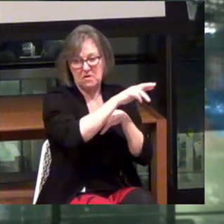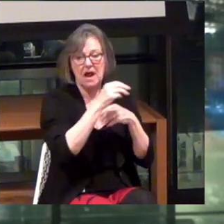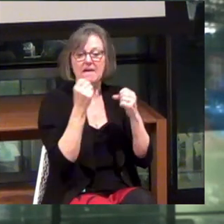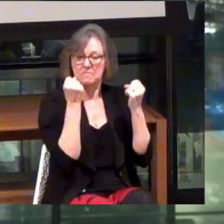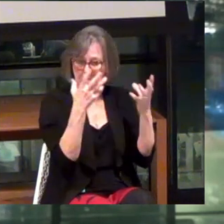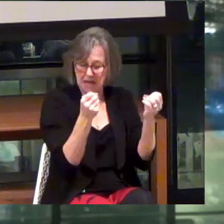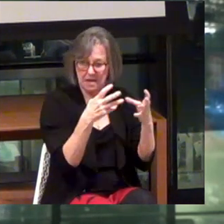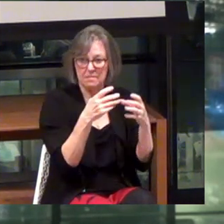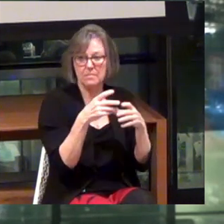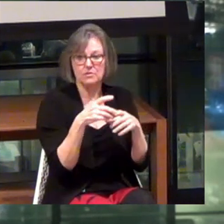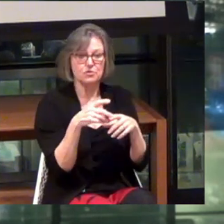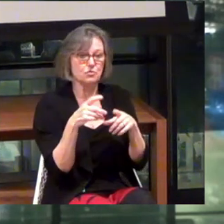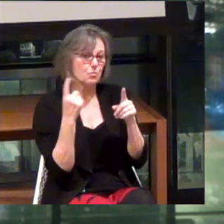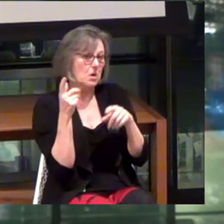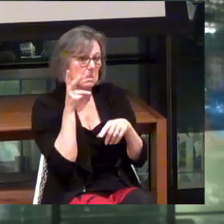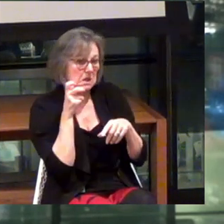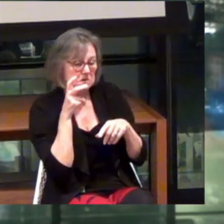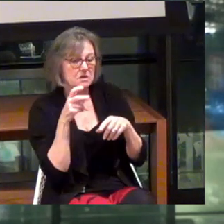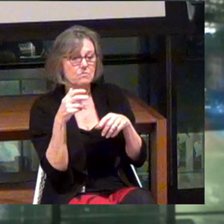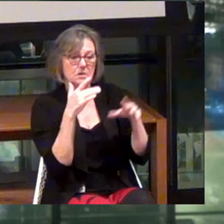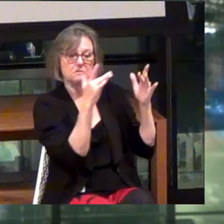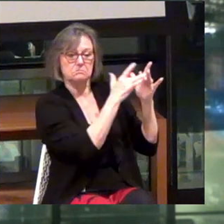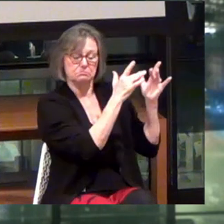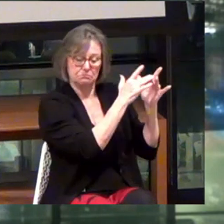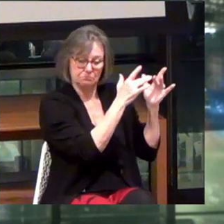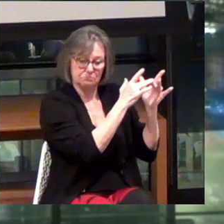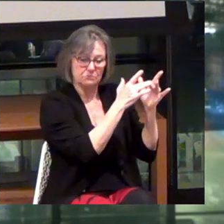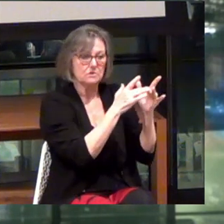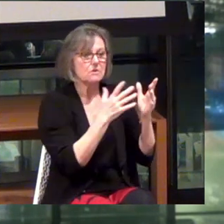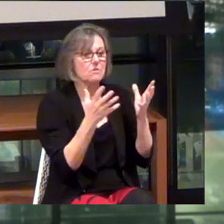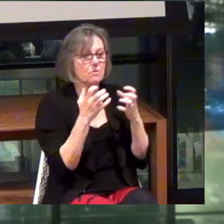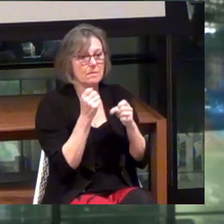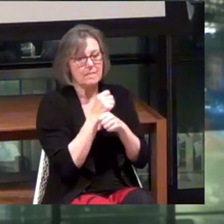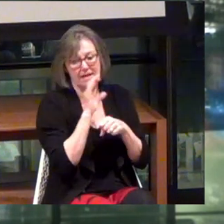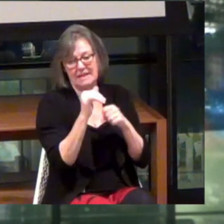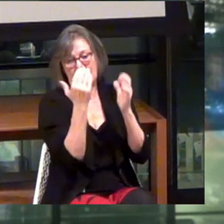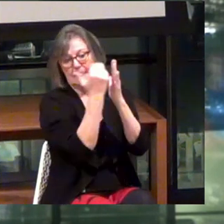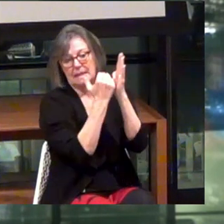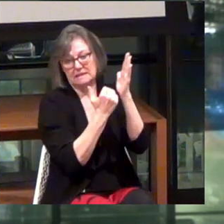But if you're one who is listening too, please do reach out. We want to make this list available.